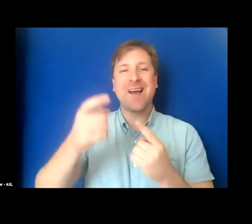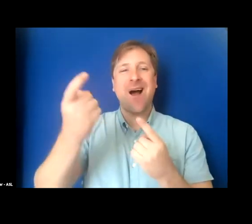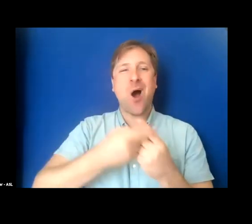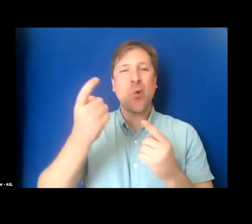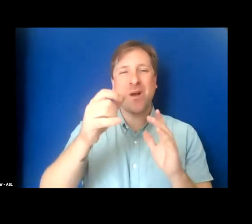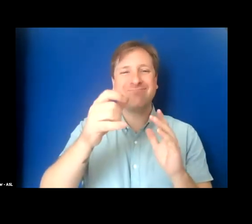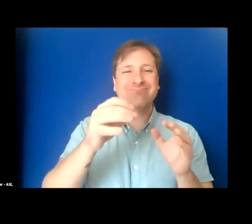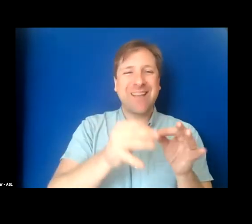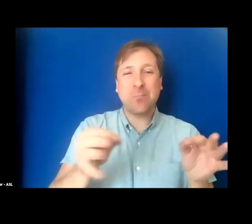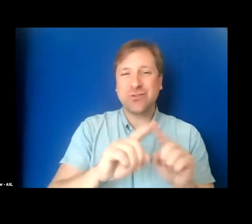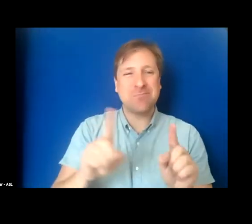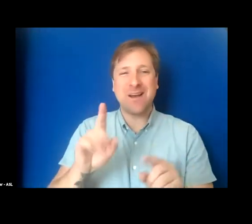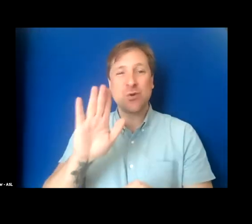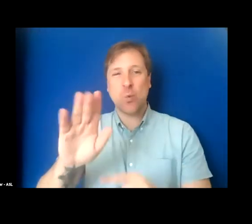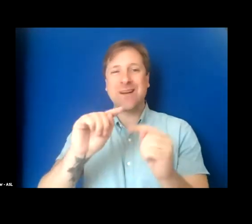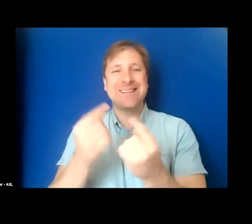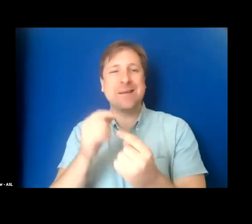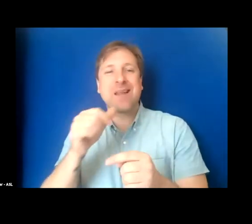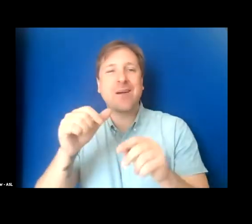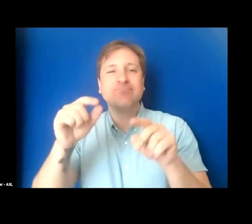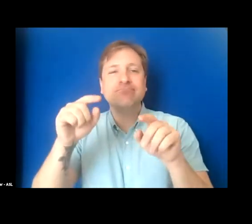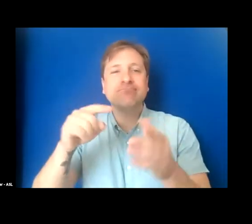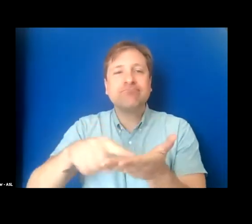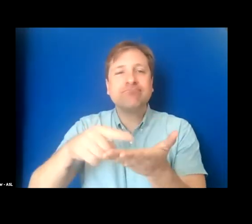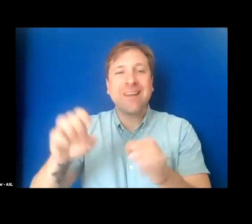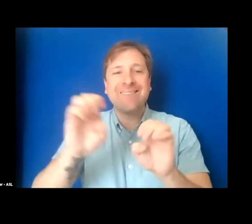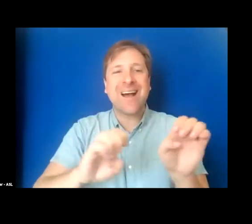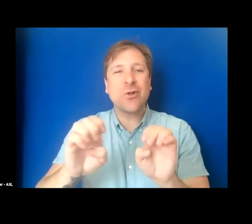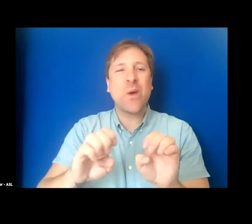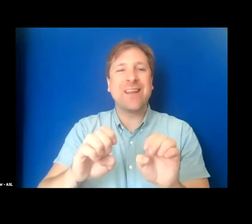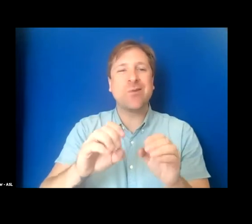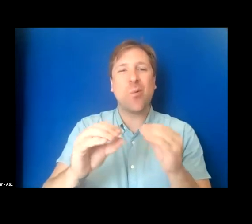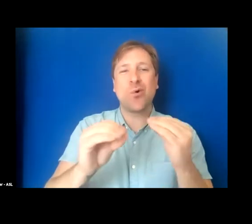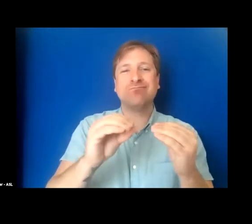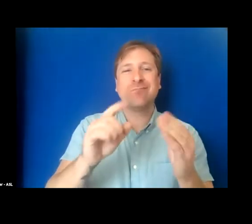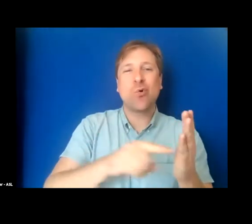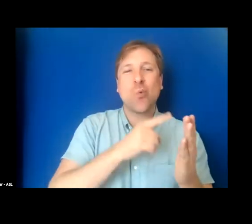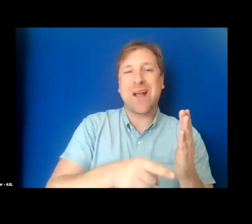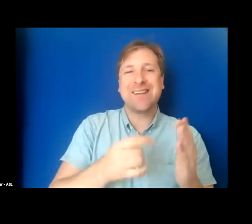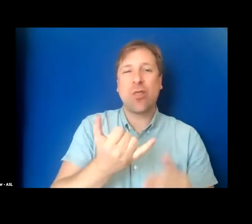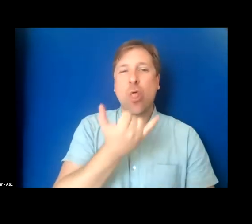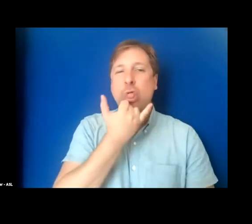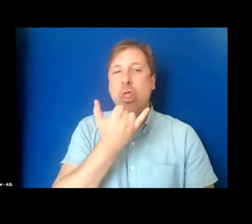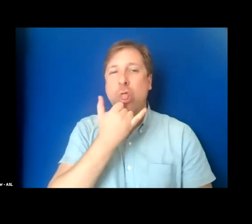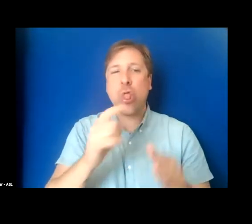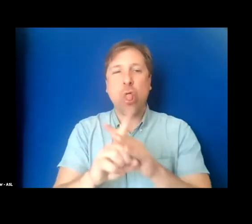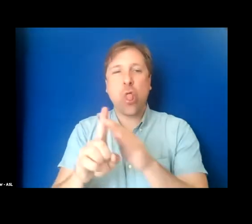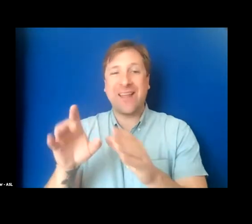but no one on your team has evaluated, edited, or corrected those captions. You release a podcast every month,